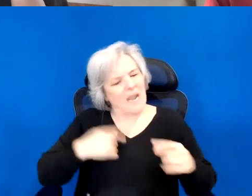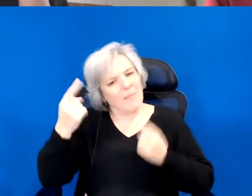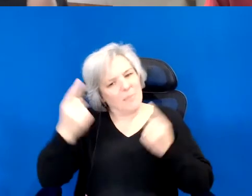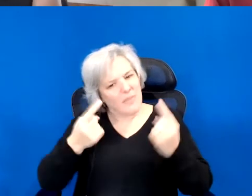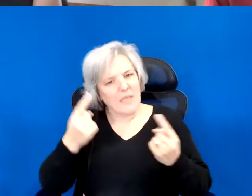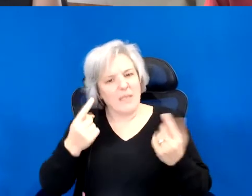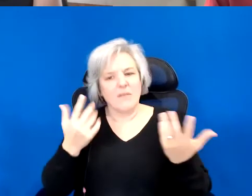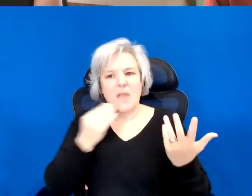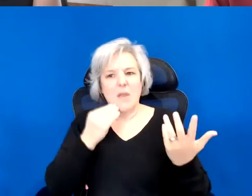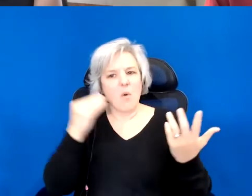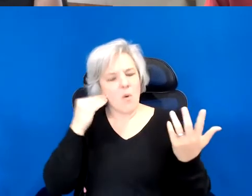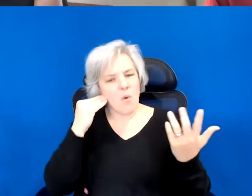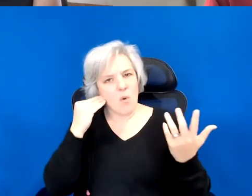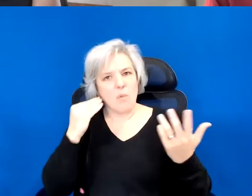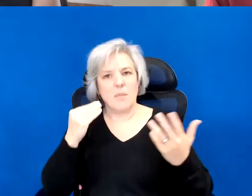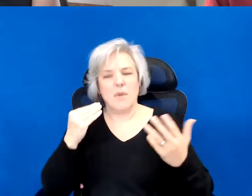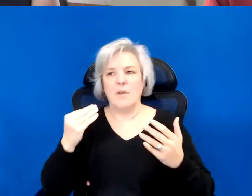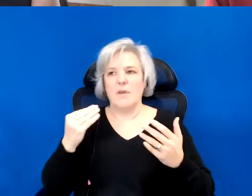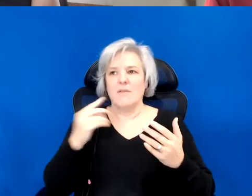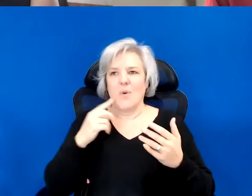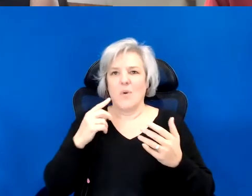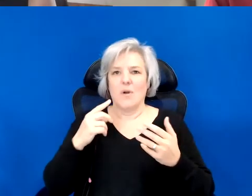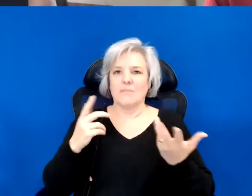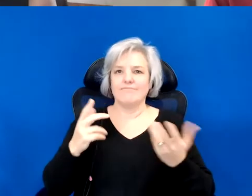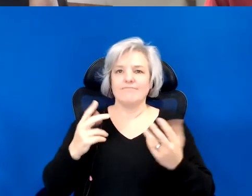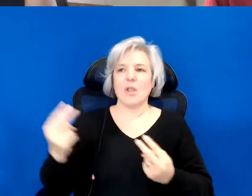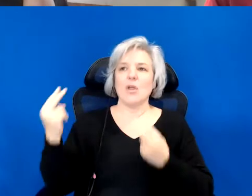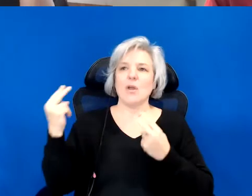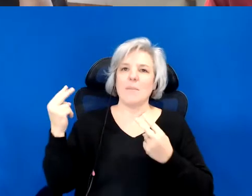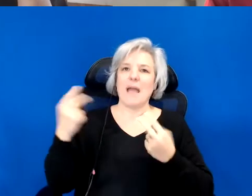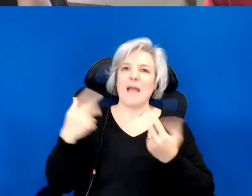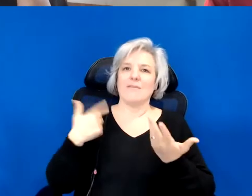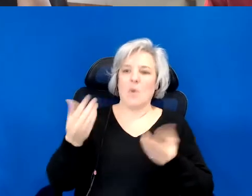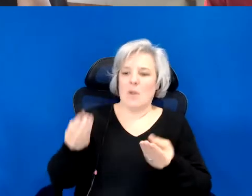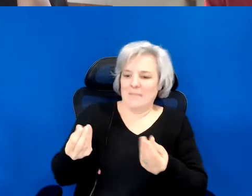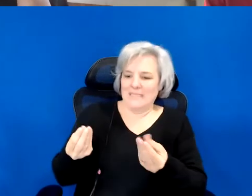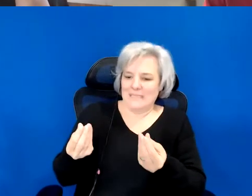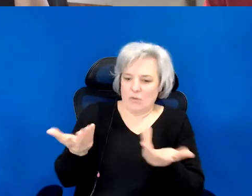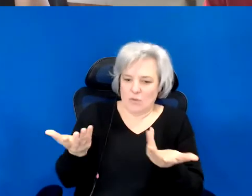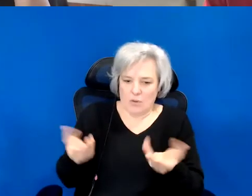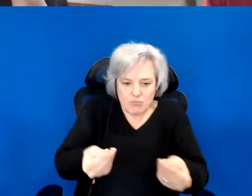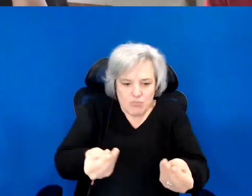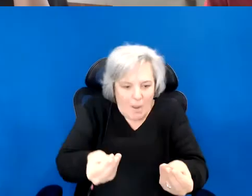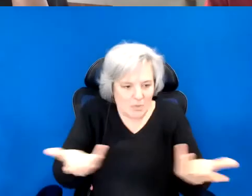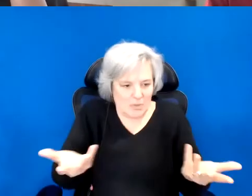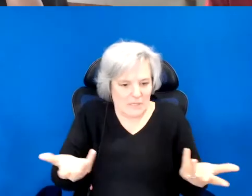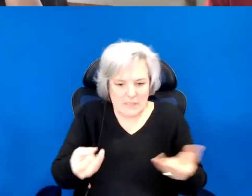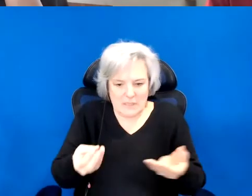In a historical and material sense. It's property, as you said, but it's property